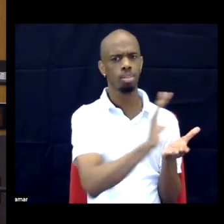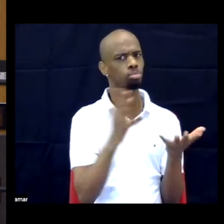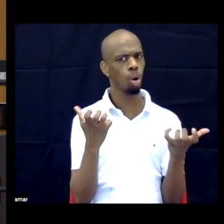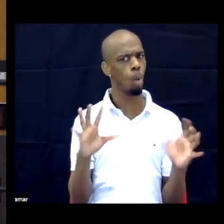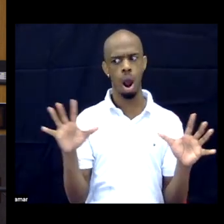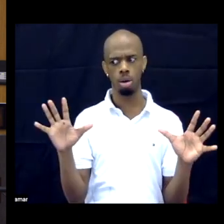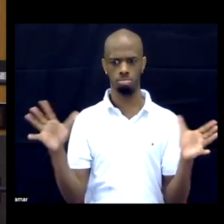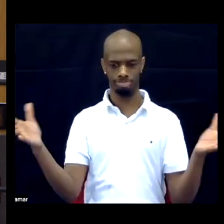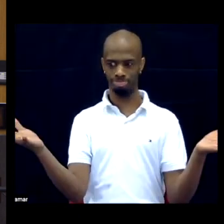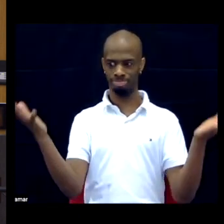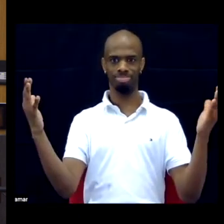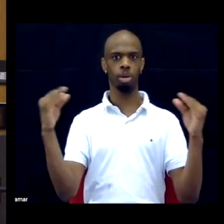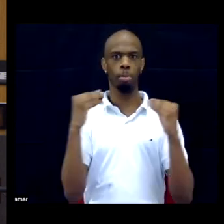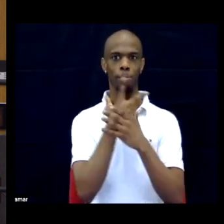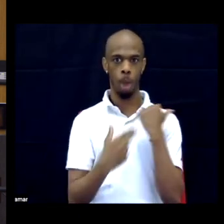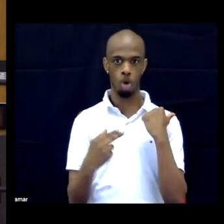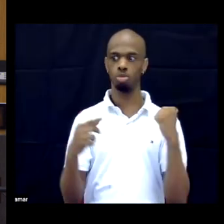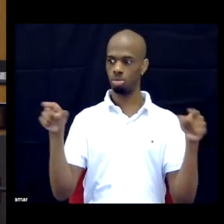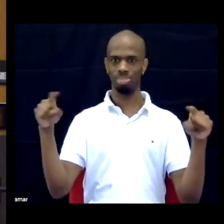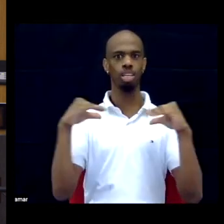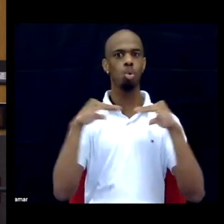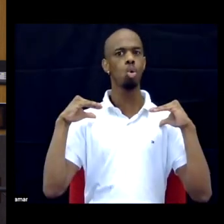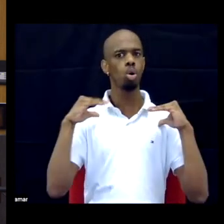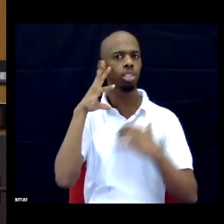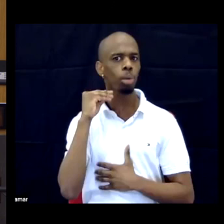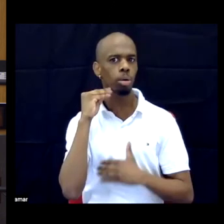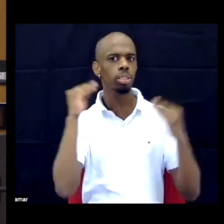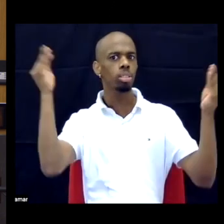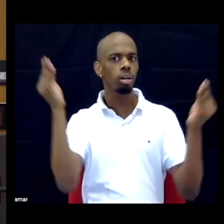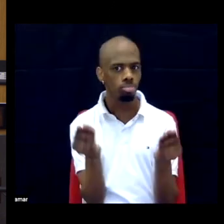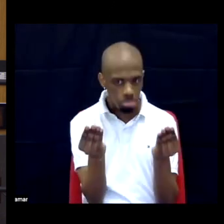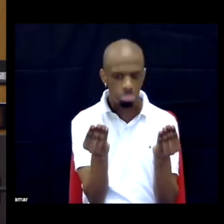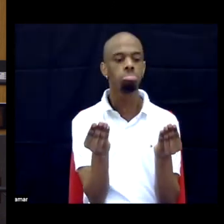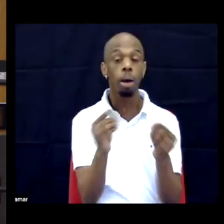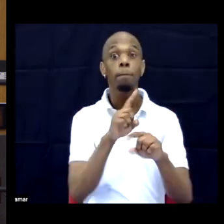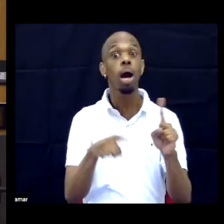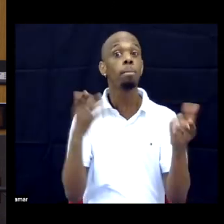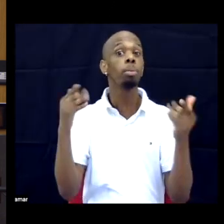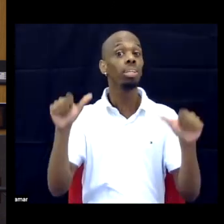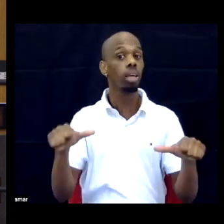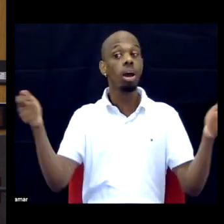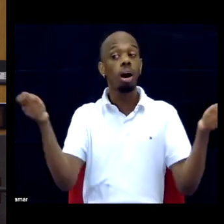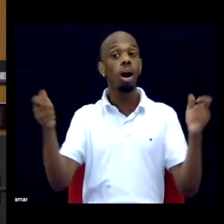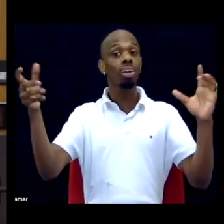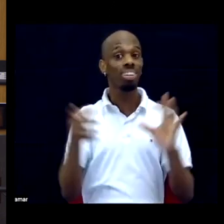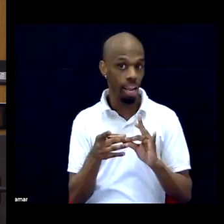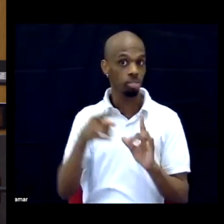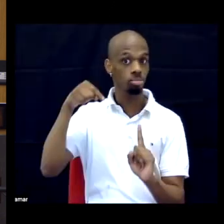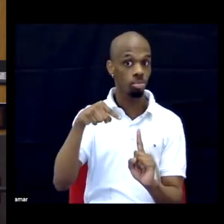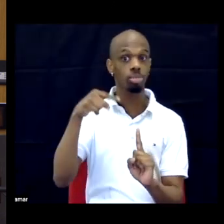But I do think that there are other ways that we can make these connections by talking about similarities, right.